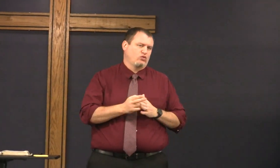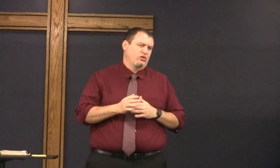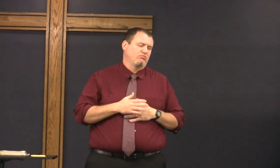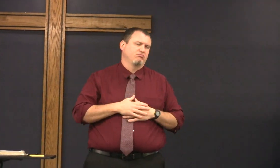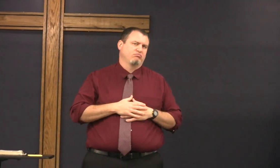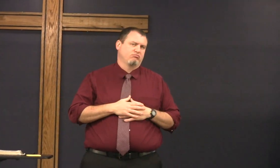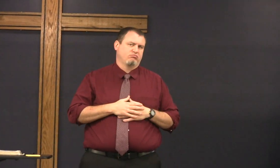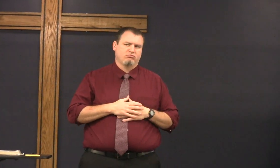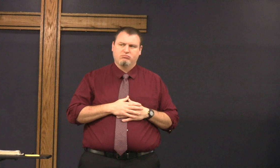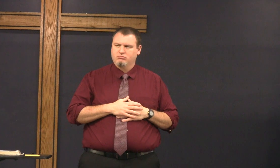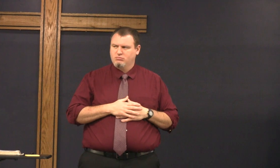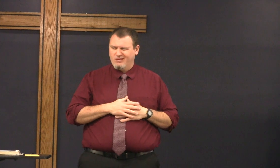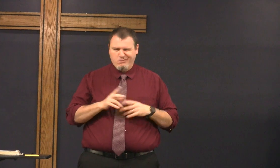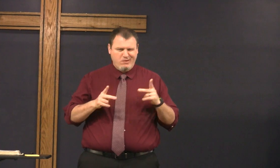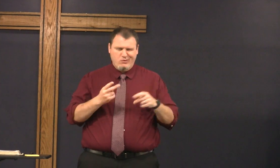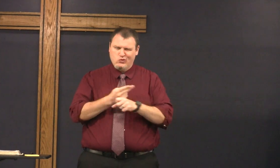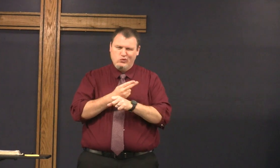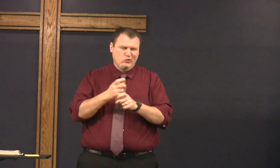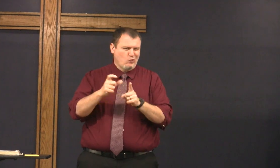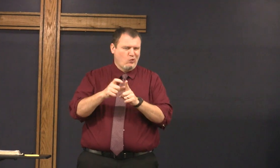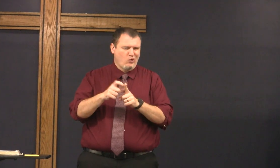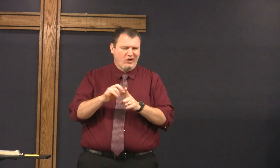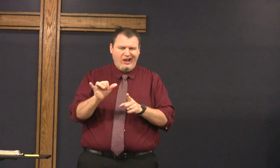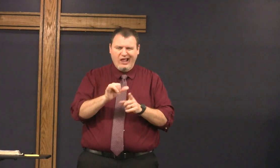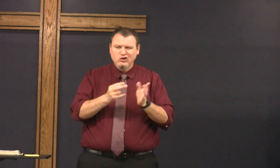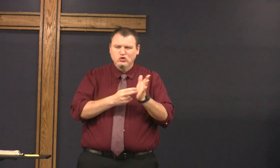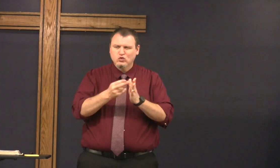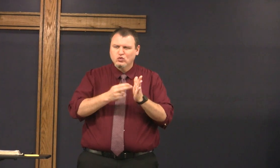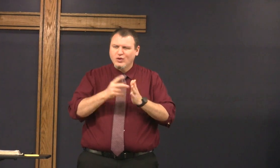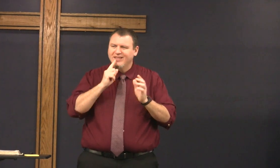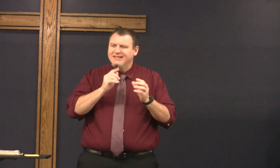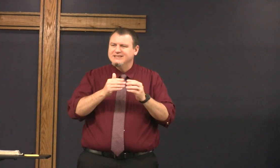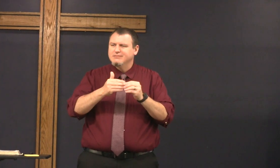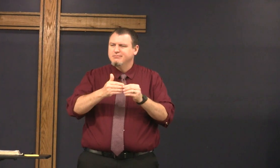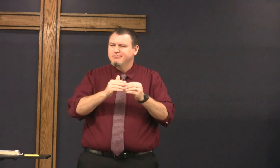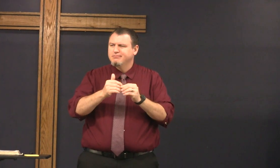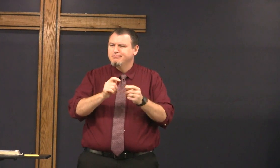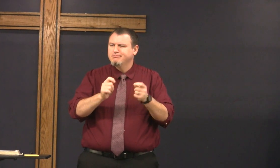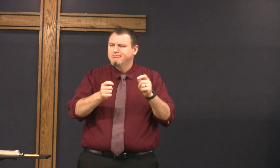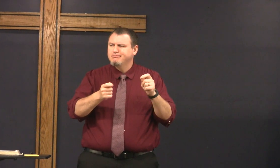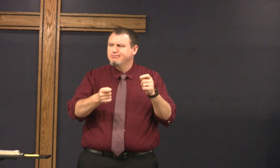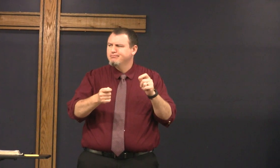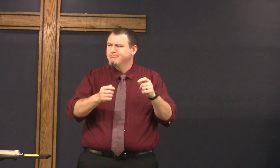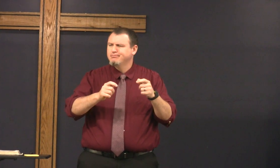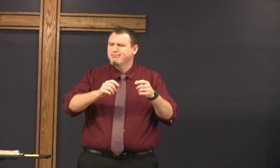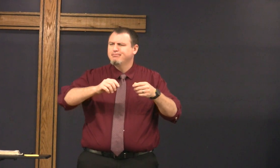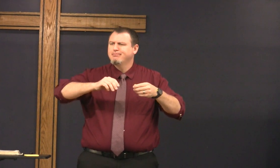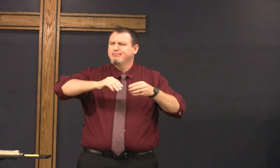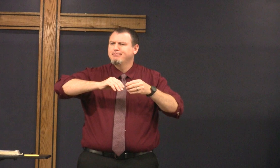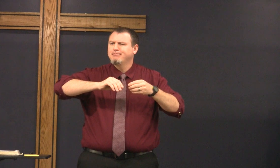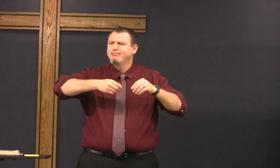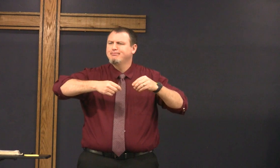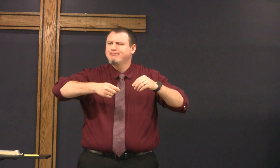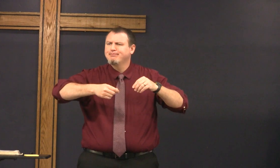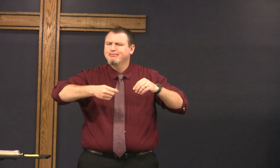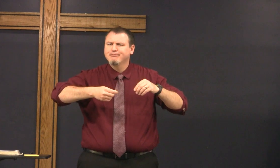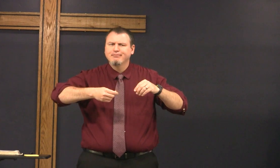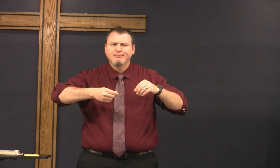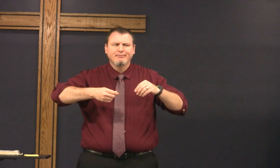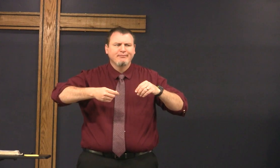of he I hear people say that's my truth or that's your truth they think that truth is flexible